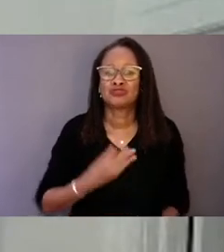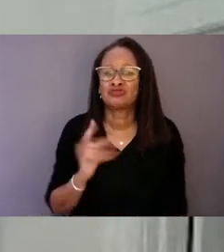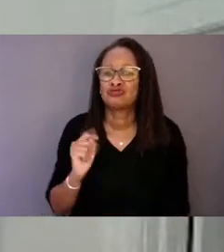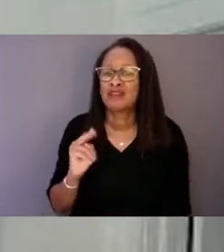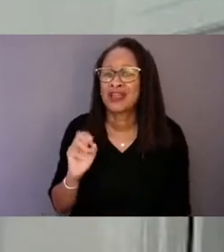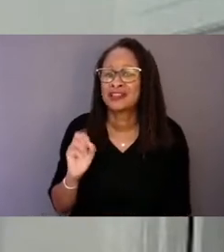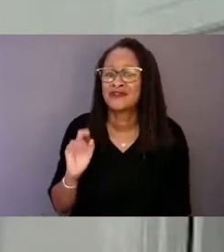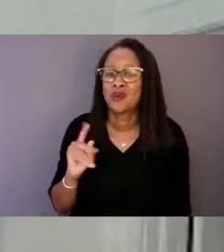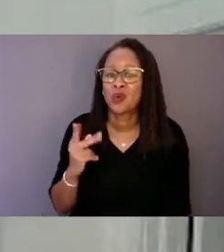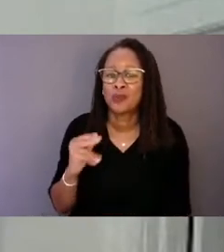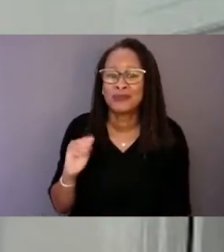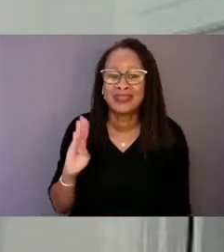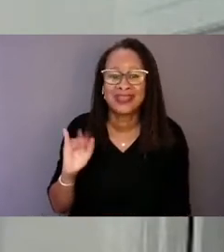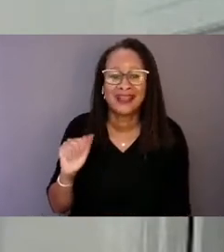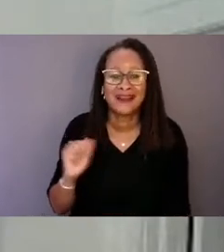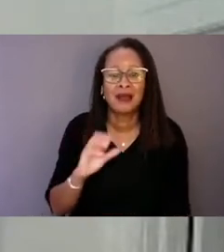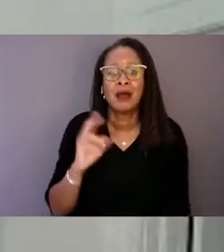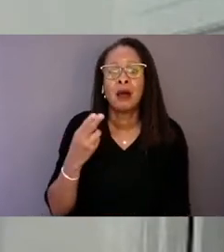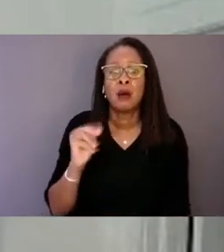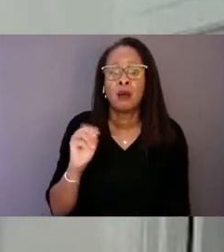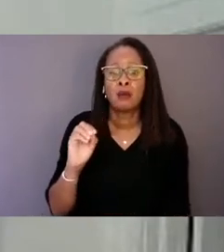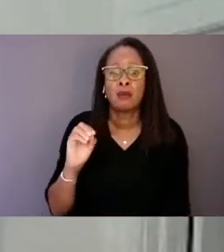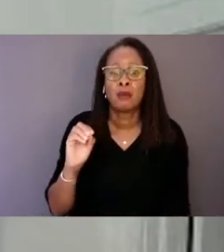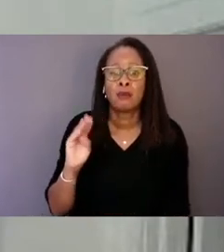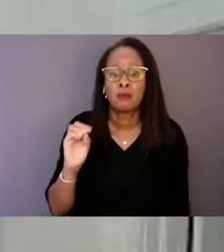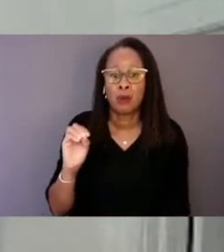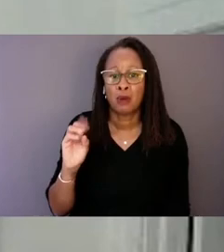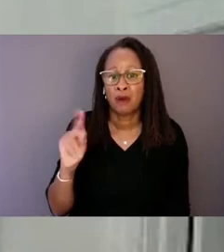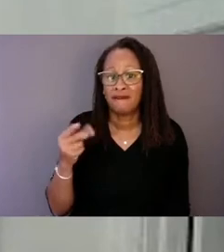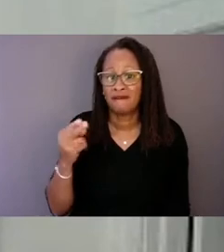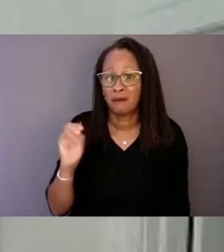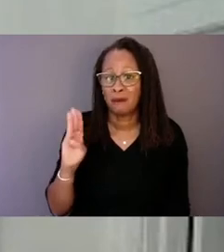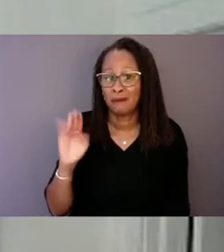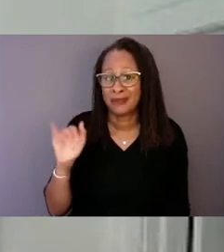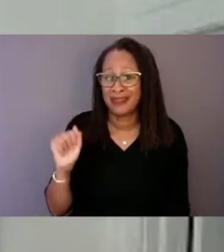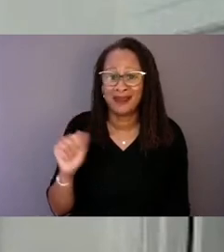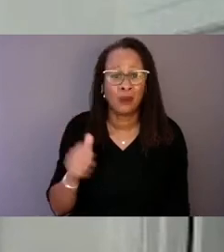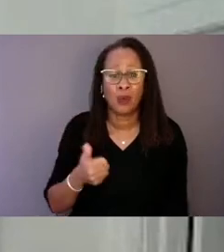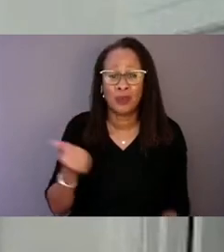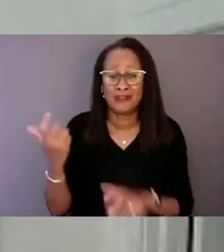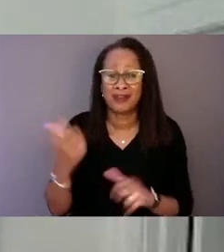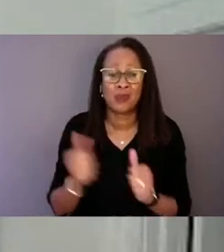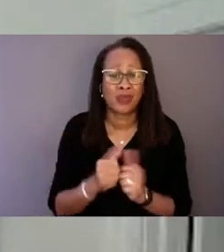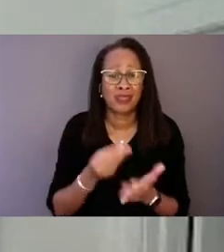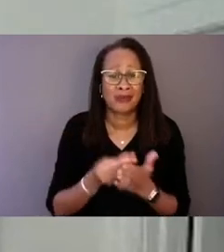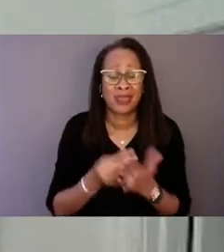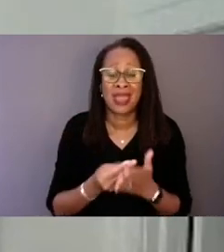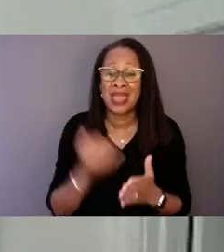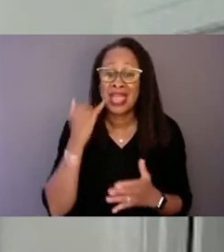I think if we're going to make a system that is safe for all with 988,